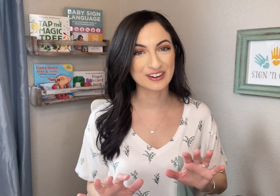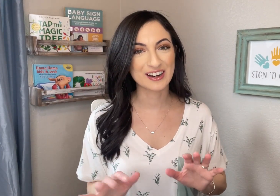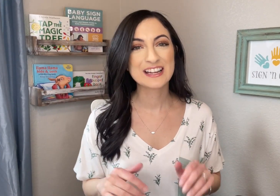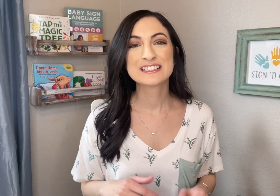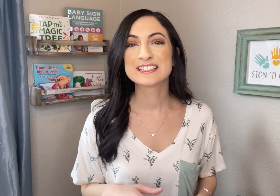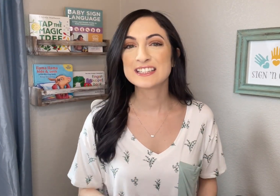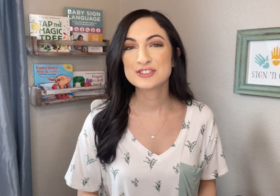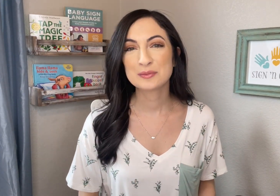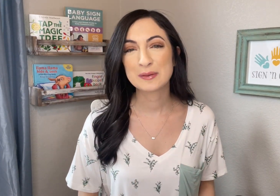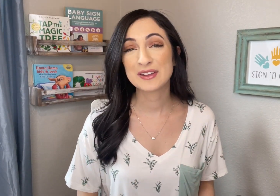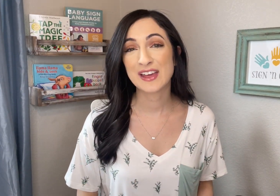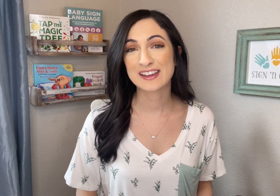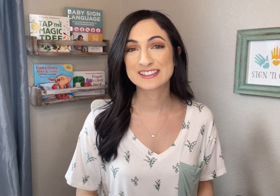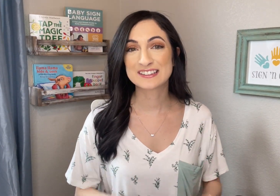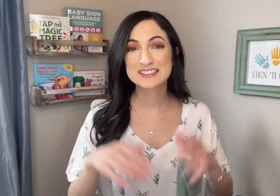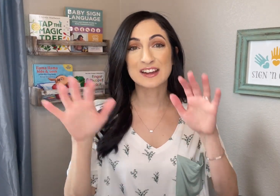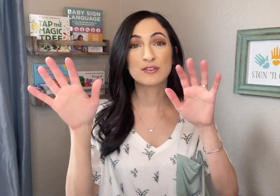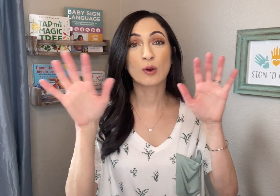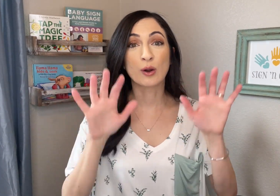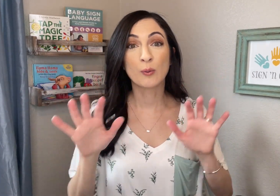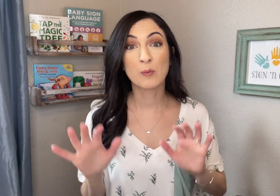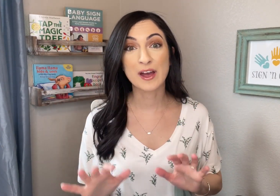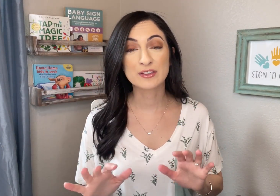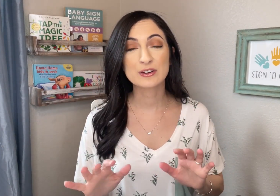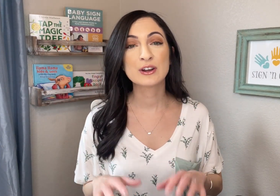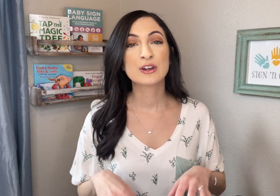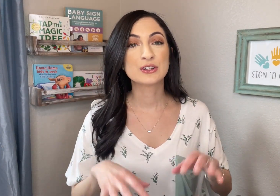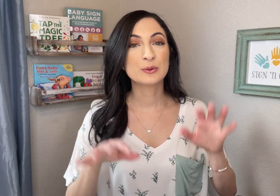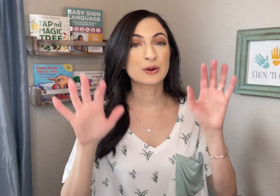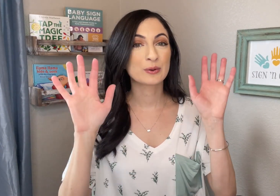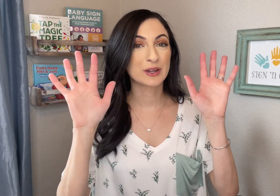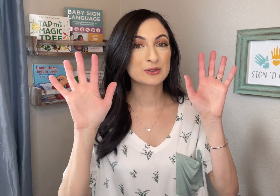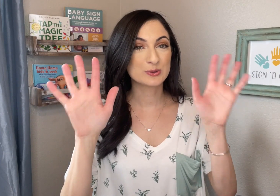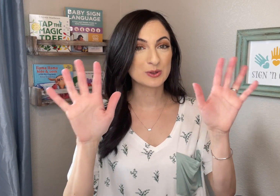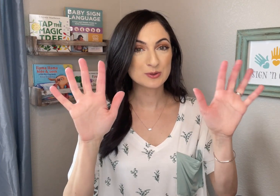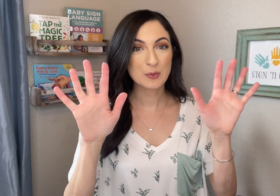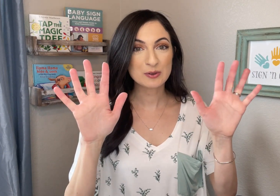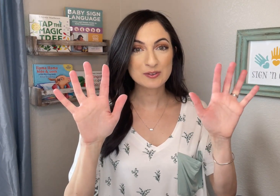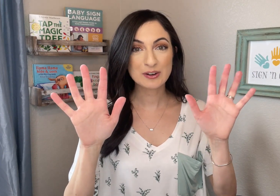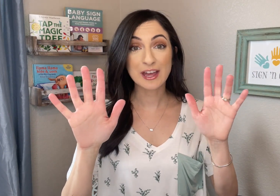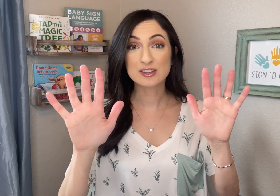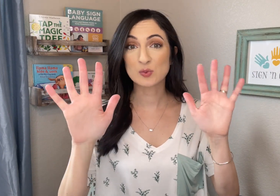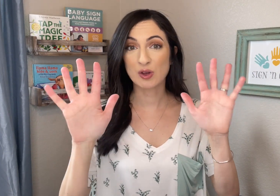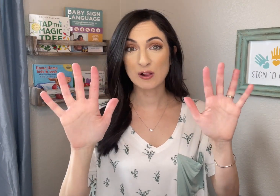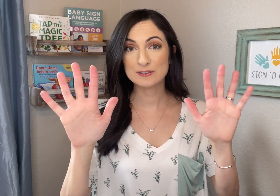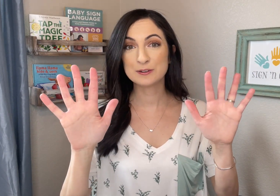To teach your baby the ASL sign for WEATHER, you are going to use both of your hands with all of